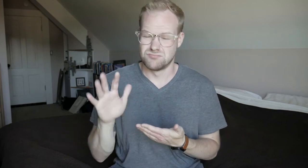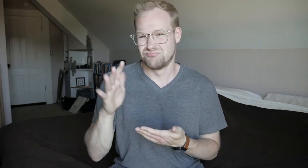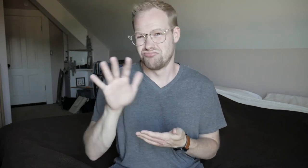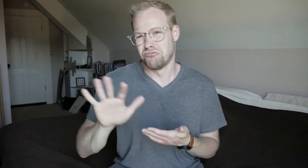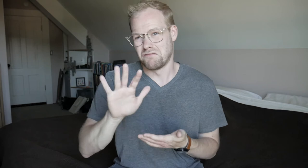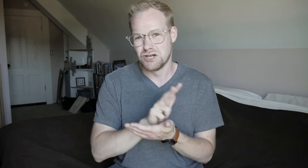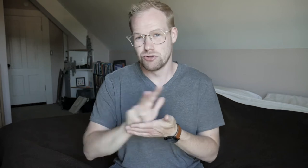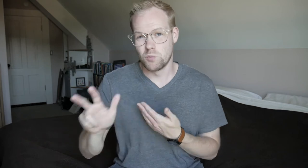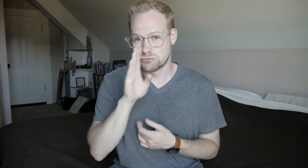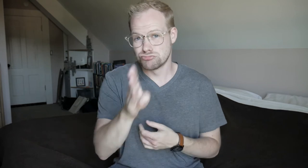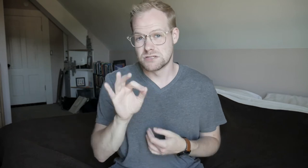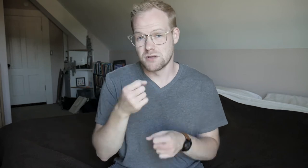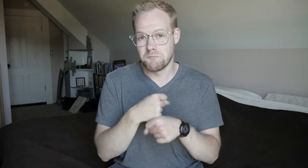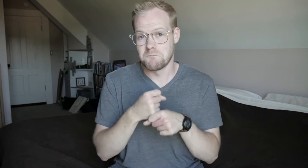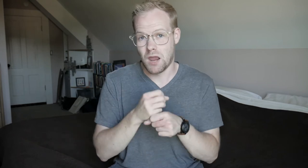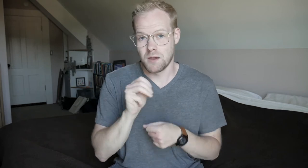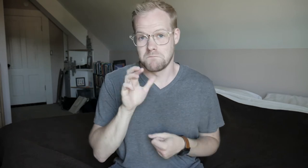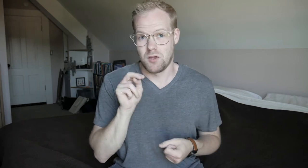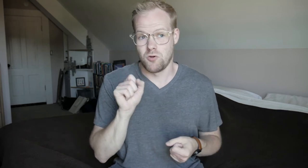About three weeks straight of making macarons.